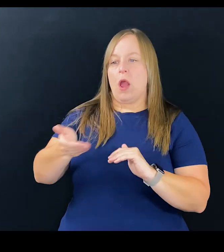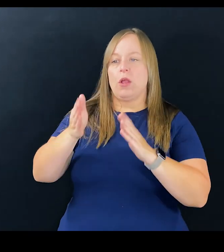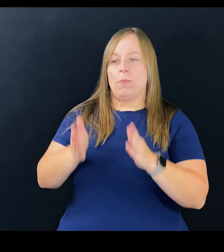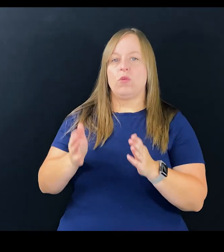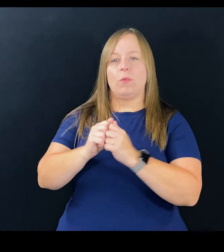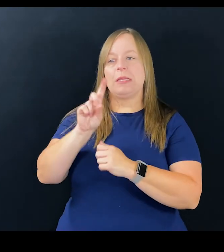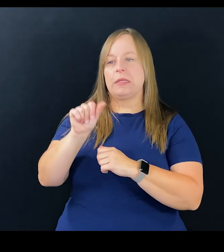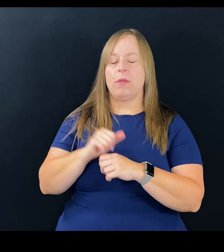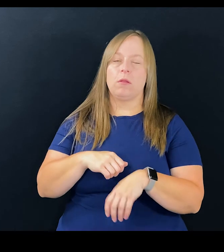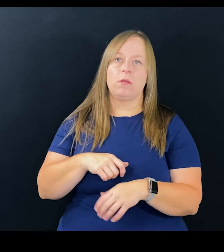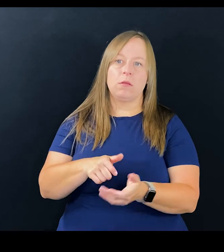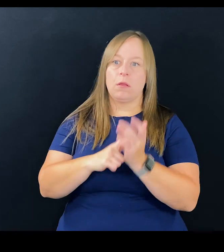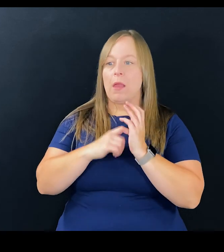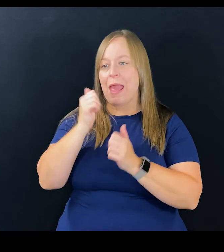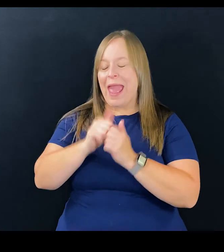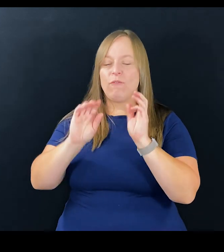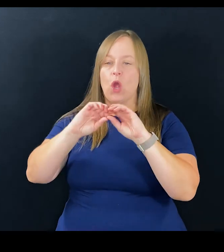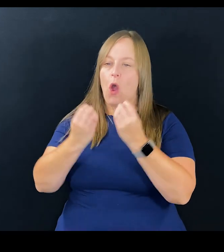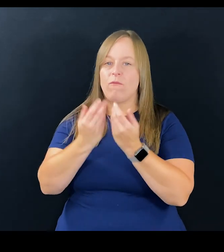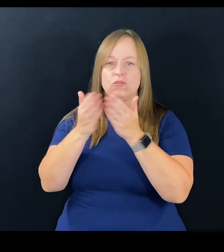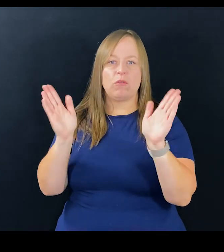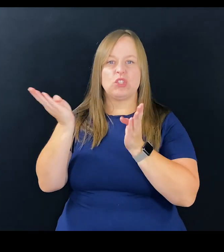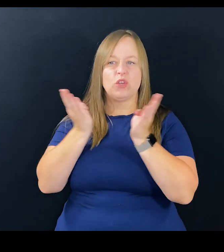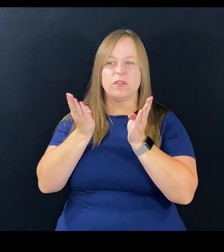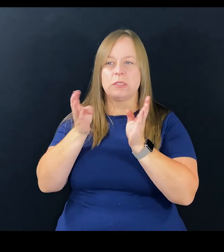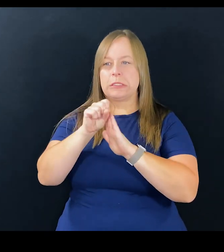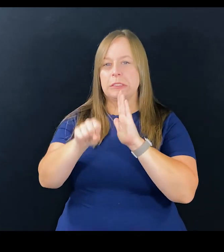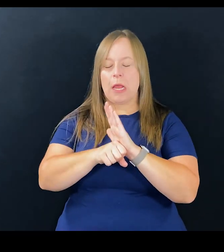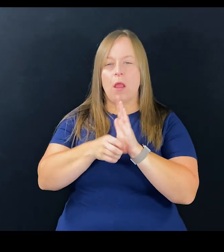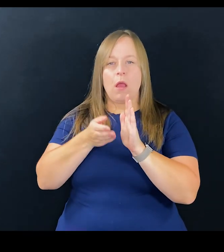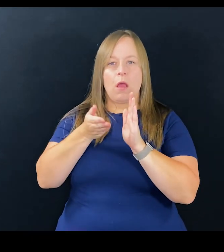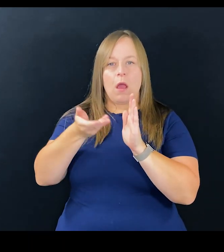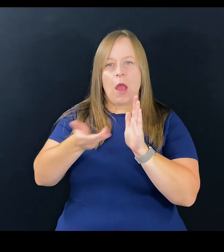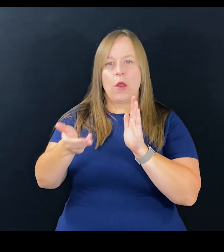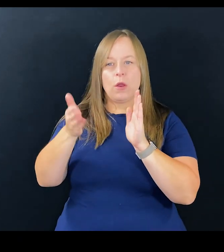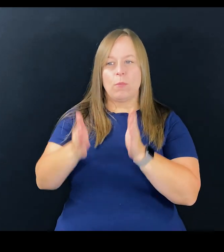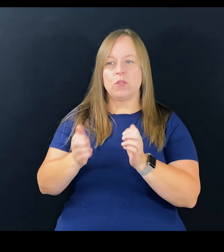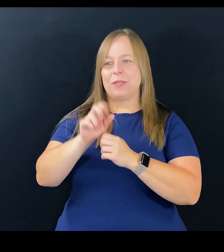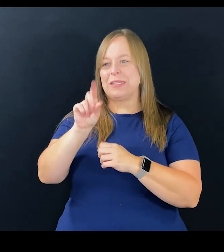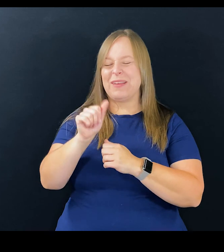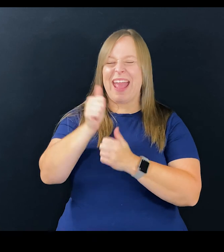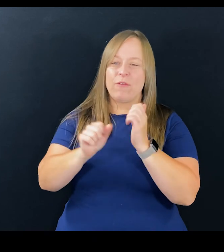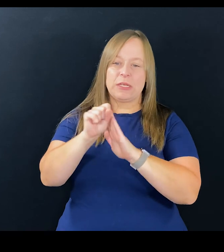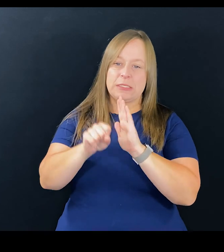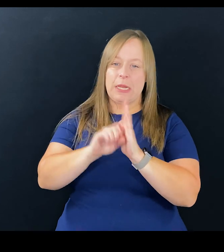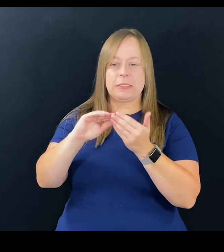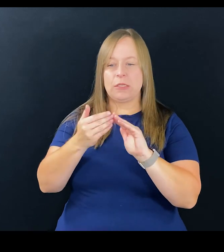Every city should hire a person with a disability. Every office of general services in a state should hire a person with a disability.